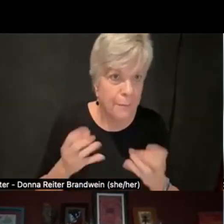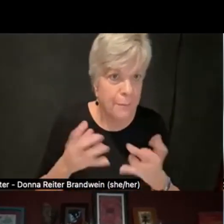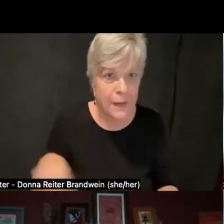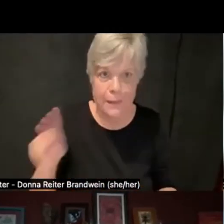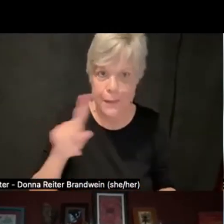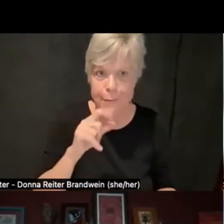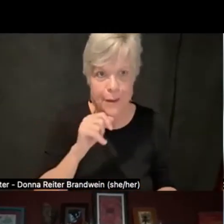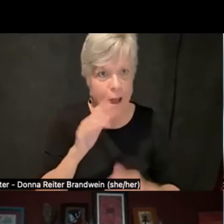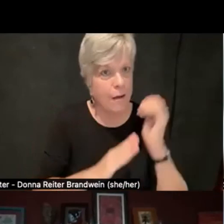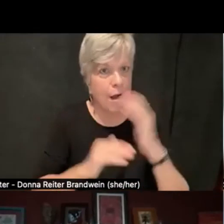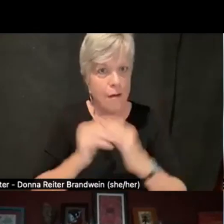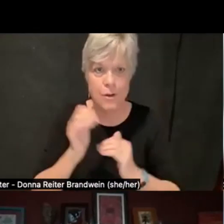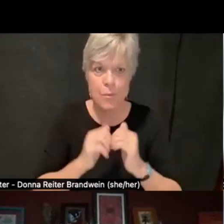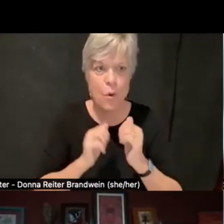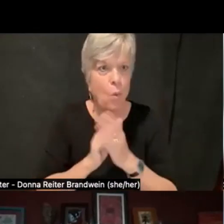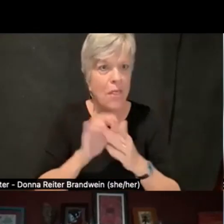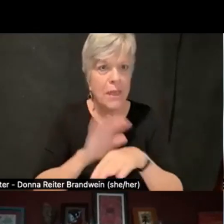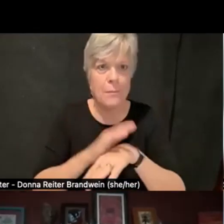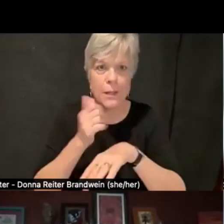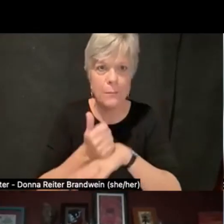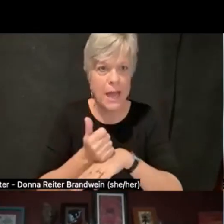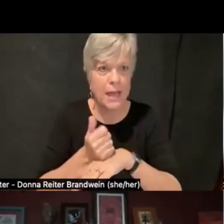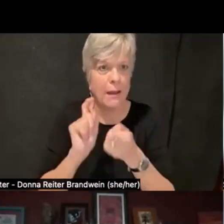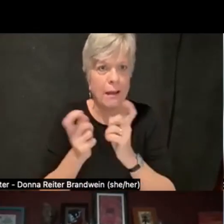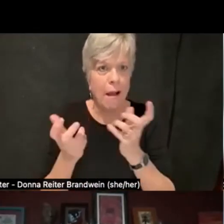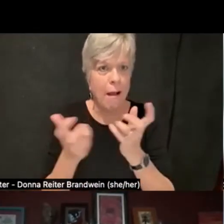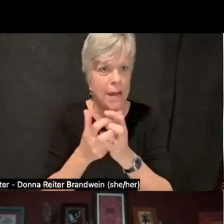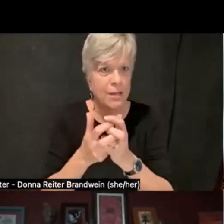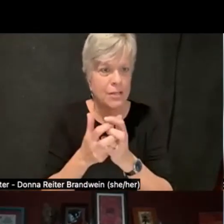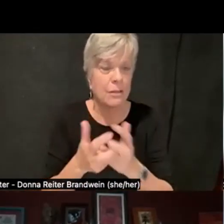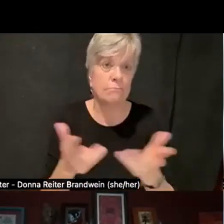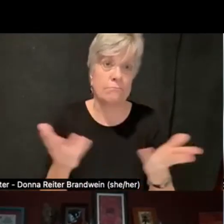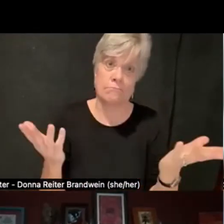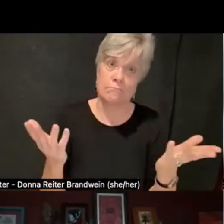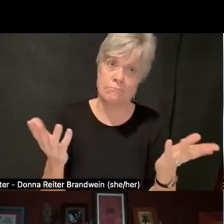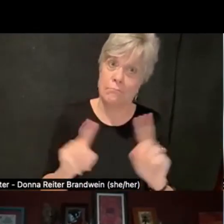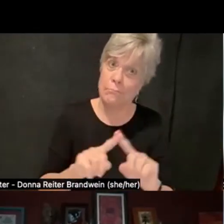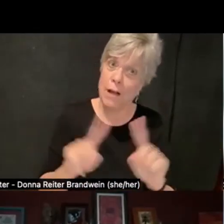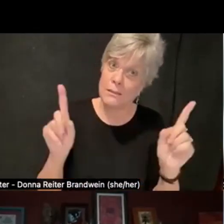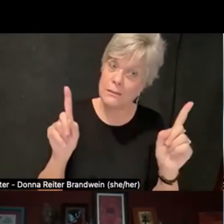with implementing certain accommodations, but their comfort